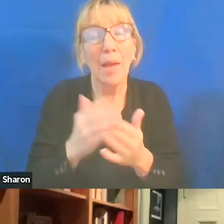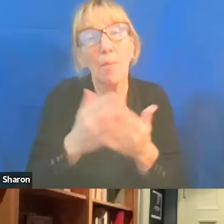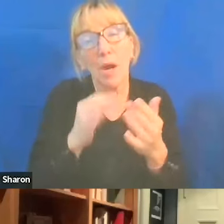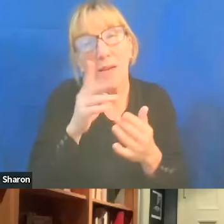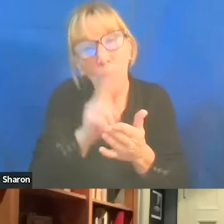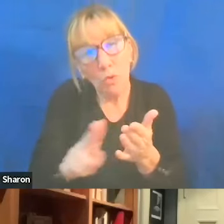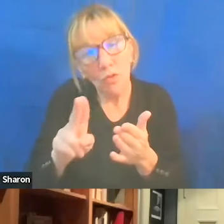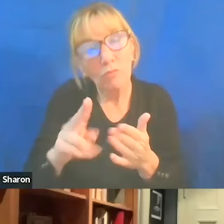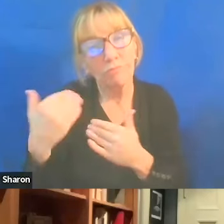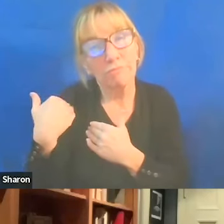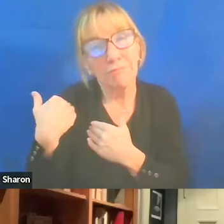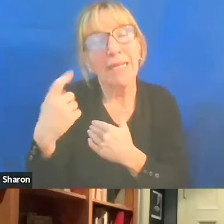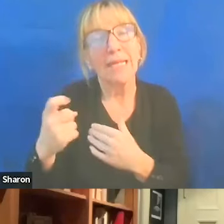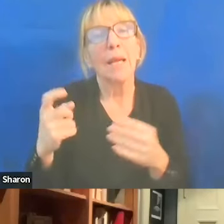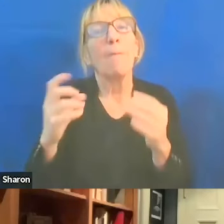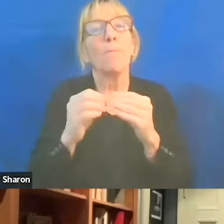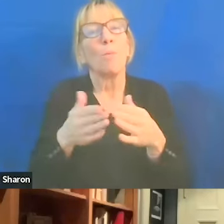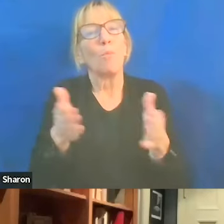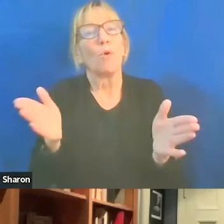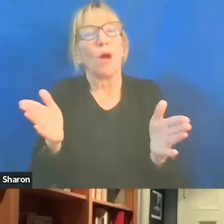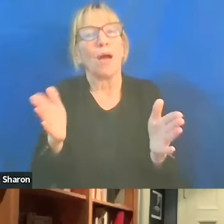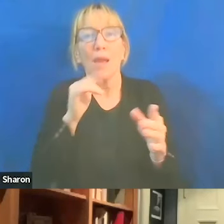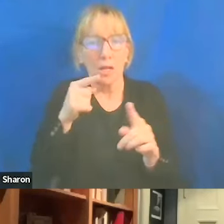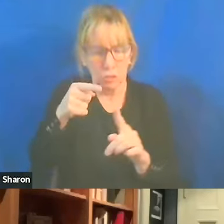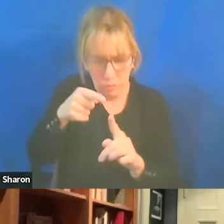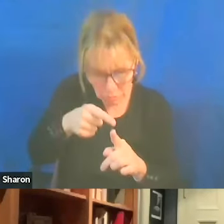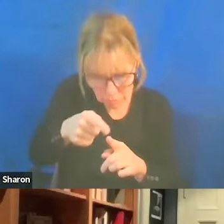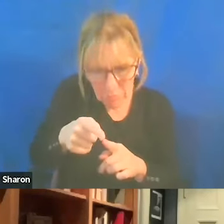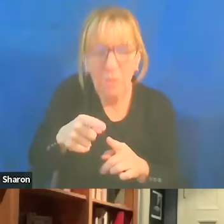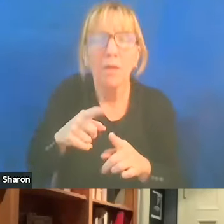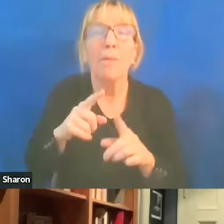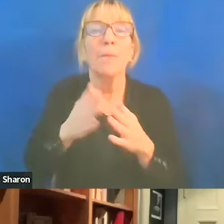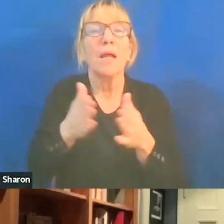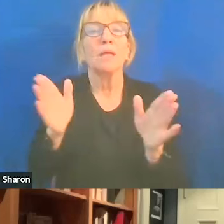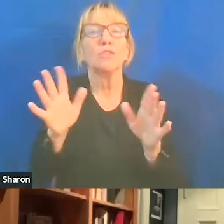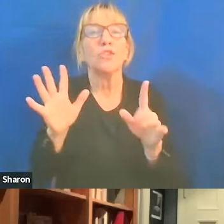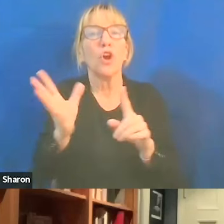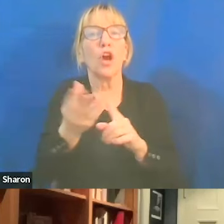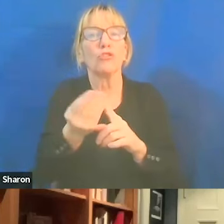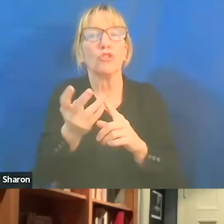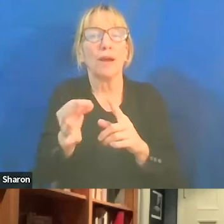is broader than just looking at this question. It's the culture of being disturbed by ideas